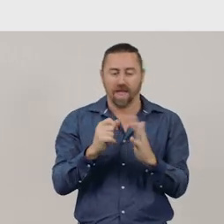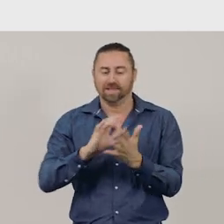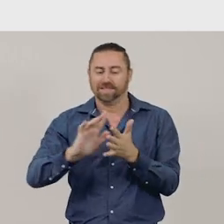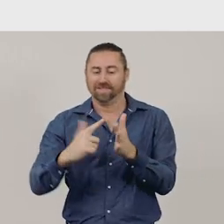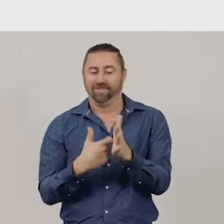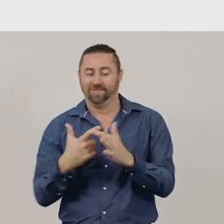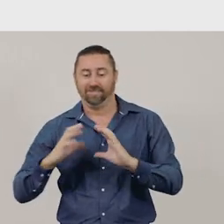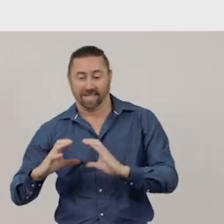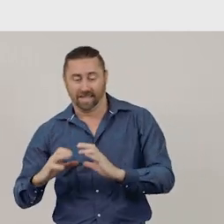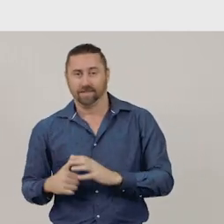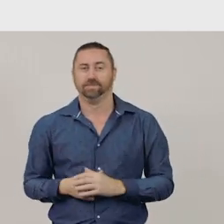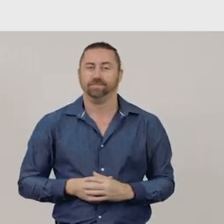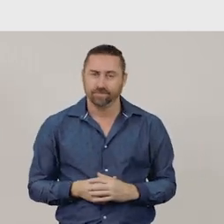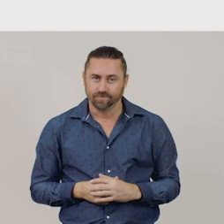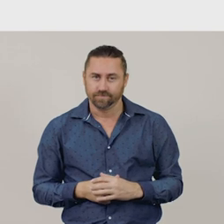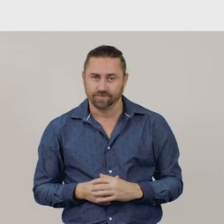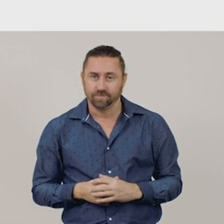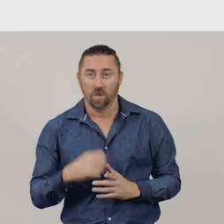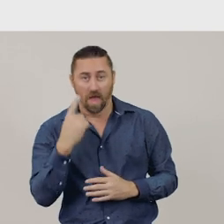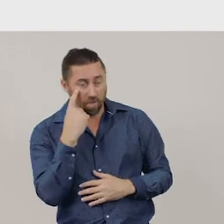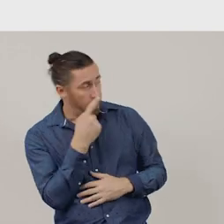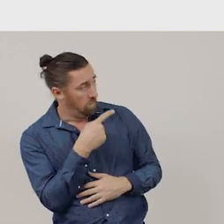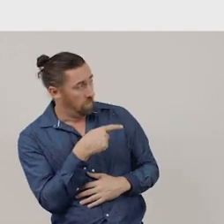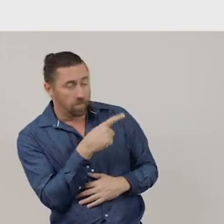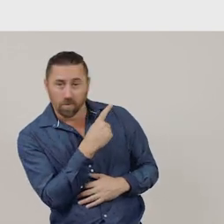Now let's look at the features of these three-dimensional objects.